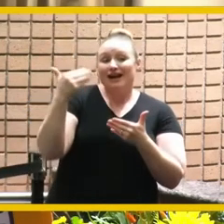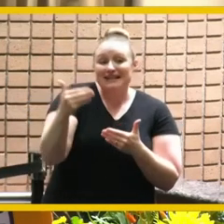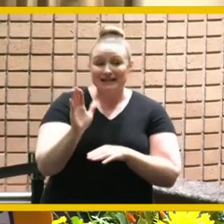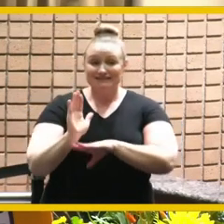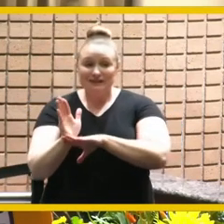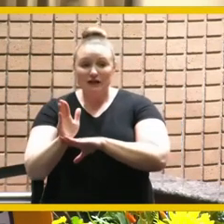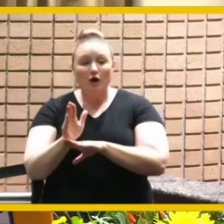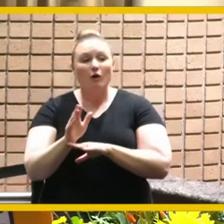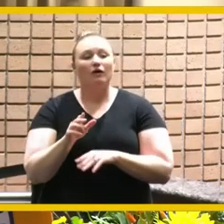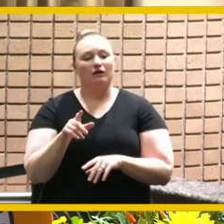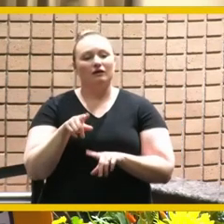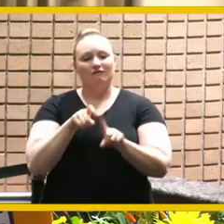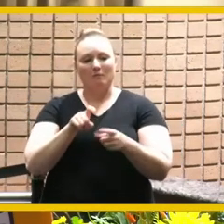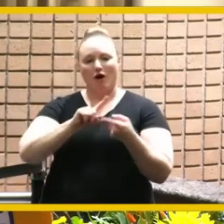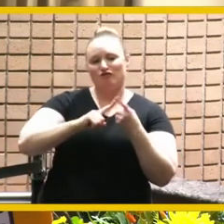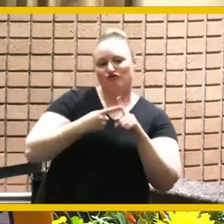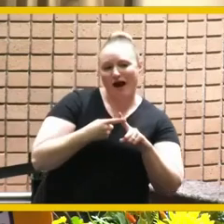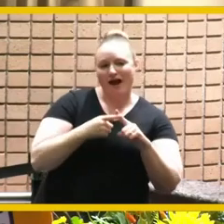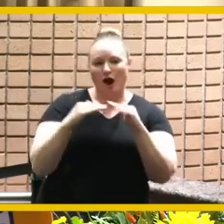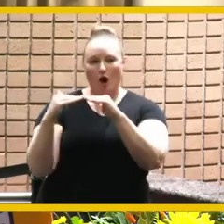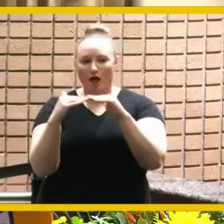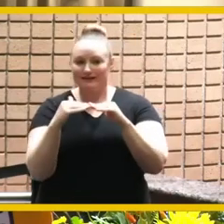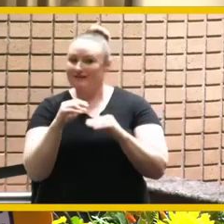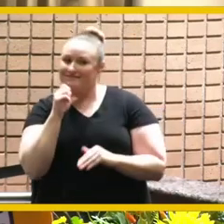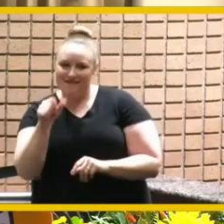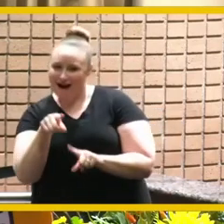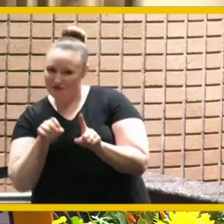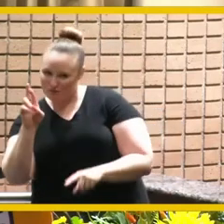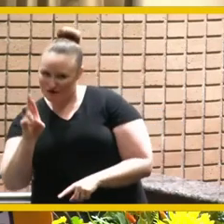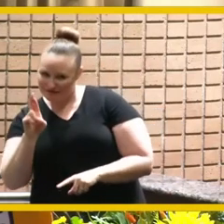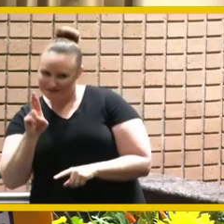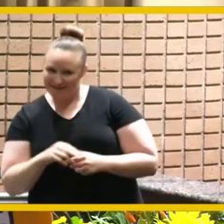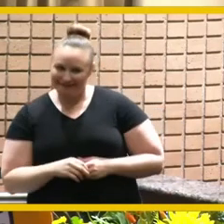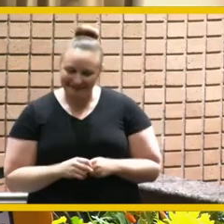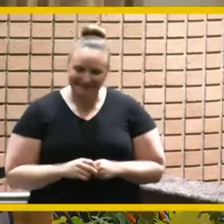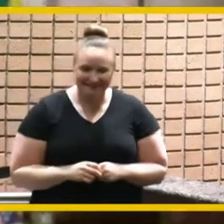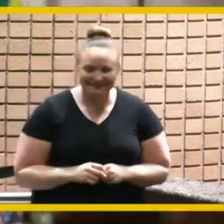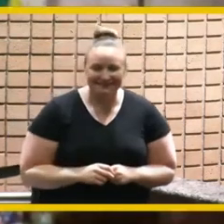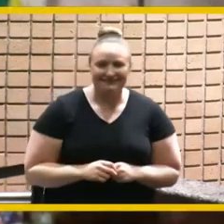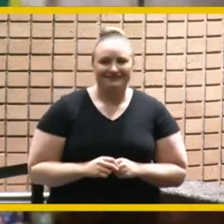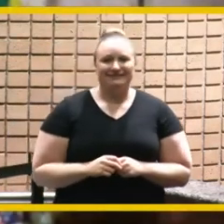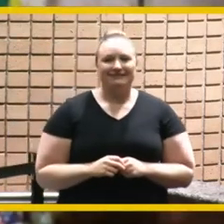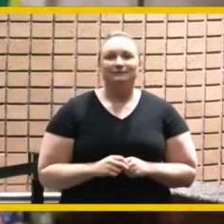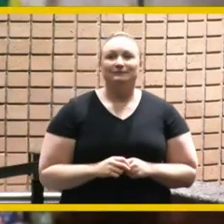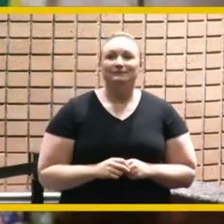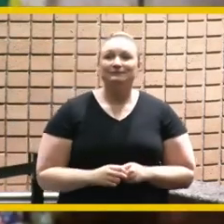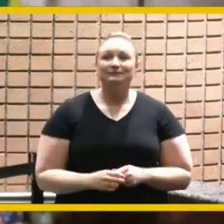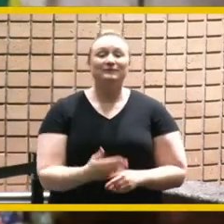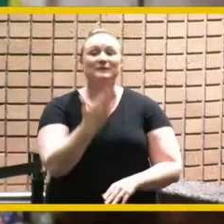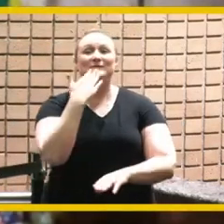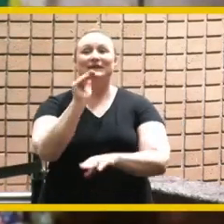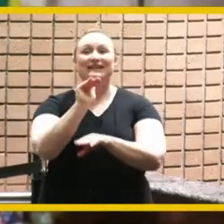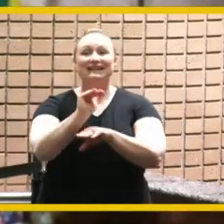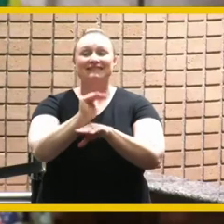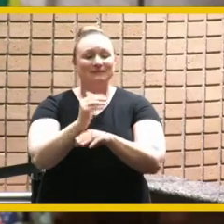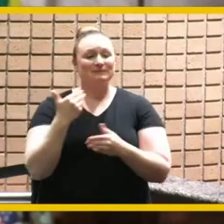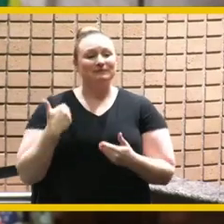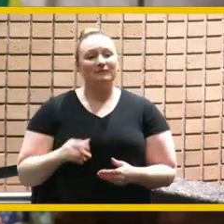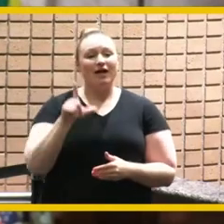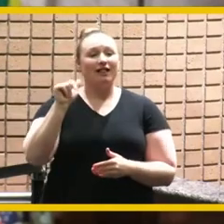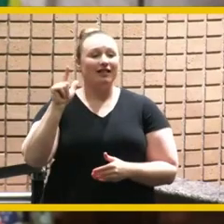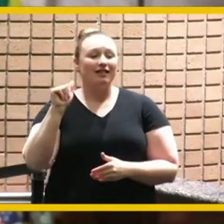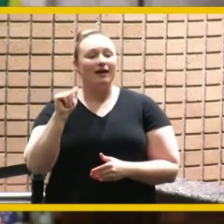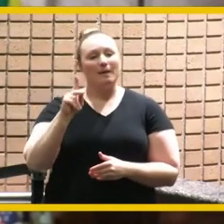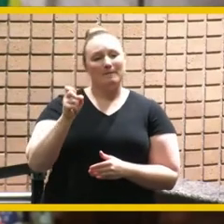and colleague but not from riverside good evening everyone i'm los angeles mayor eric garcetti and